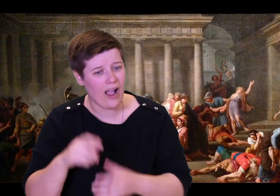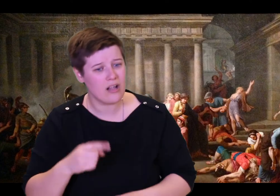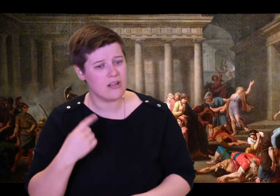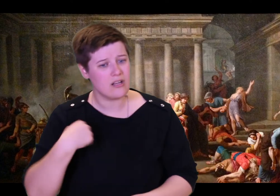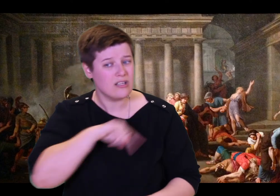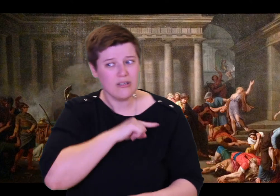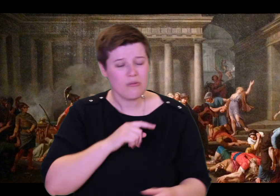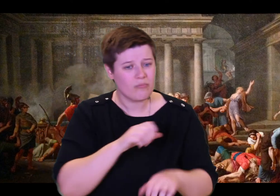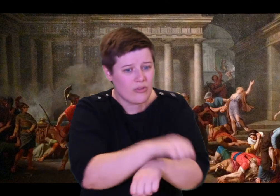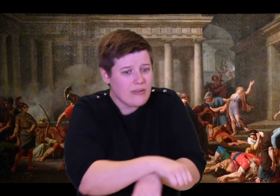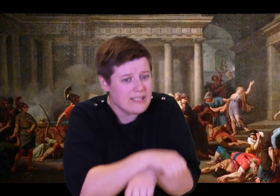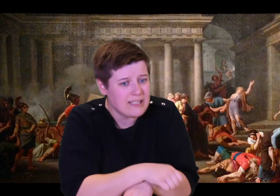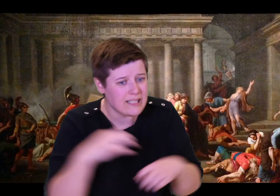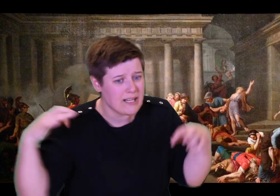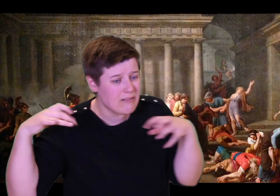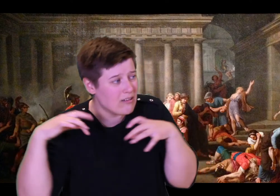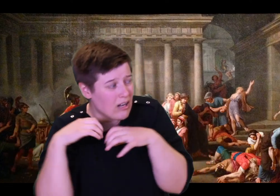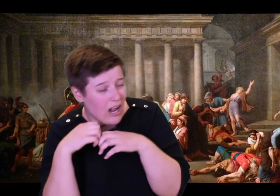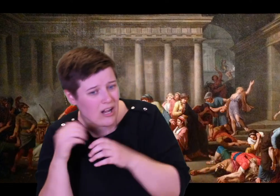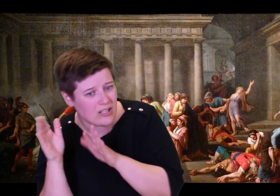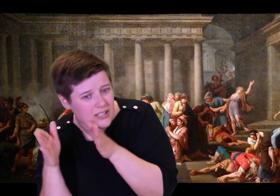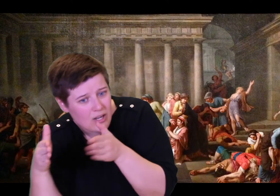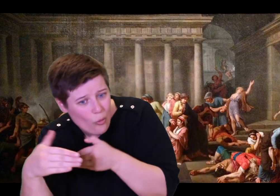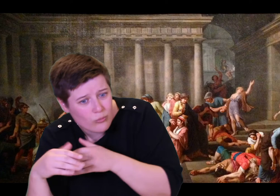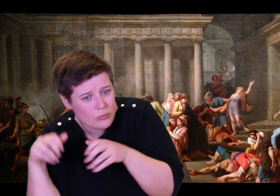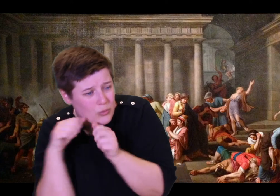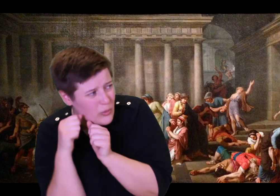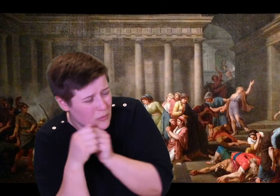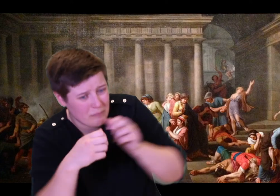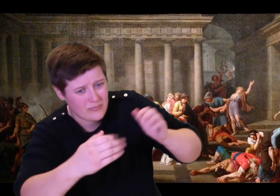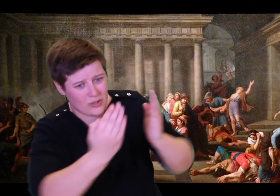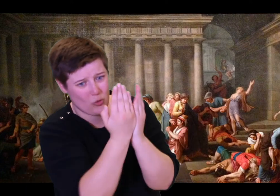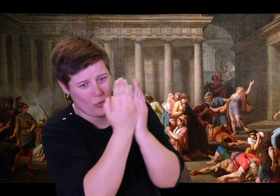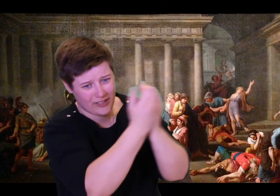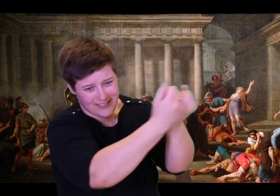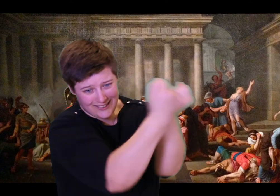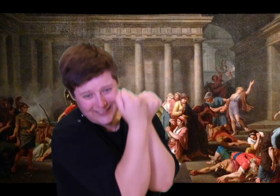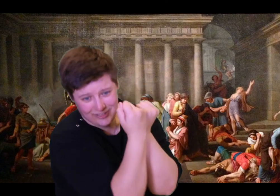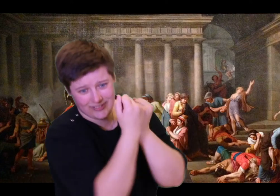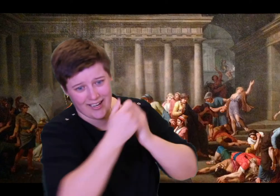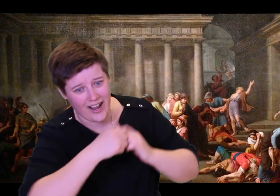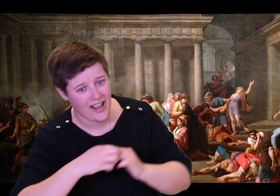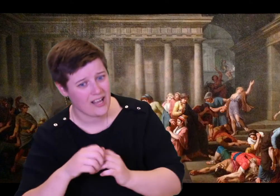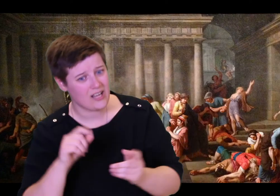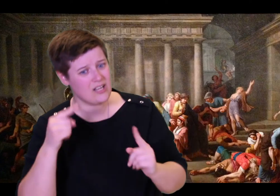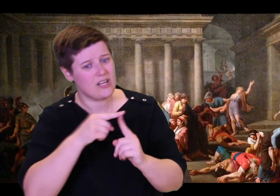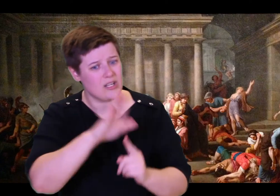this house, how could he have attacked those shameless suitors when he is just one man, and there were always so many